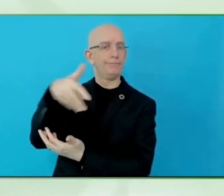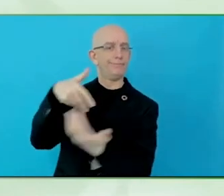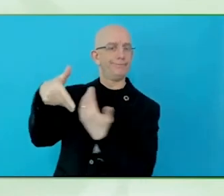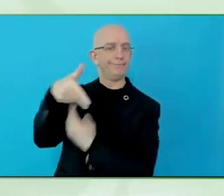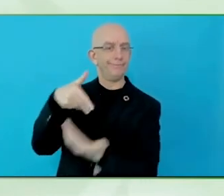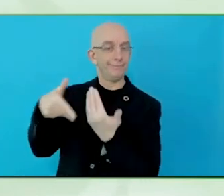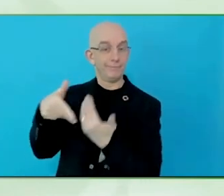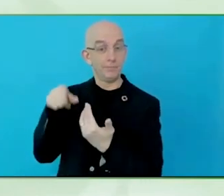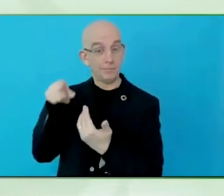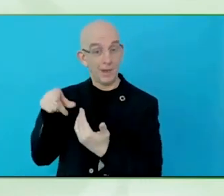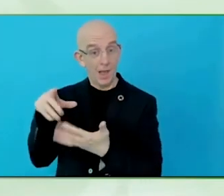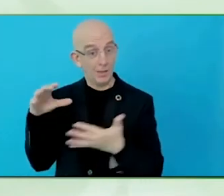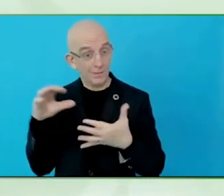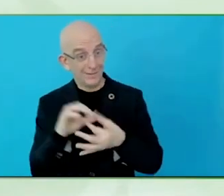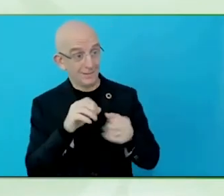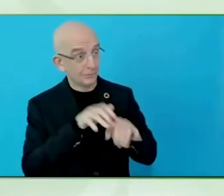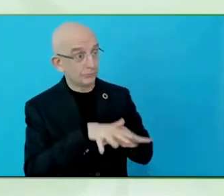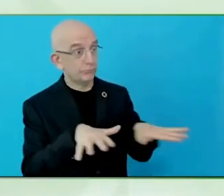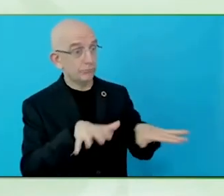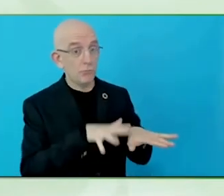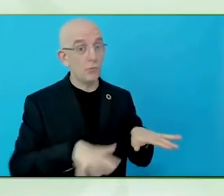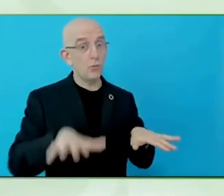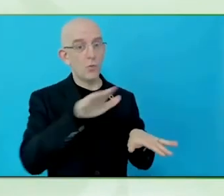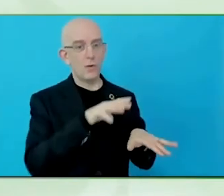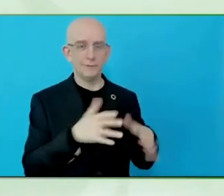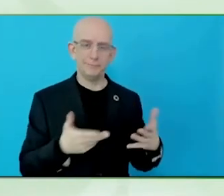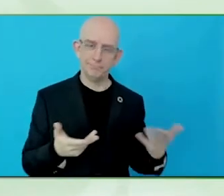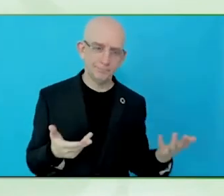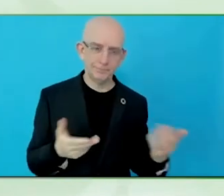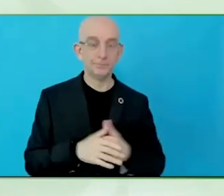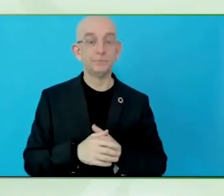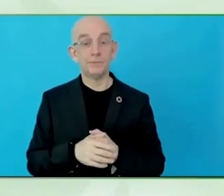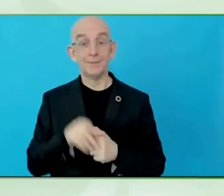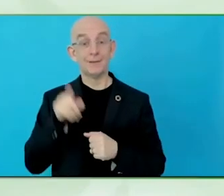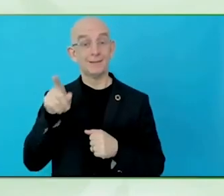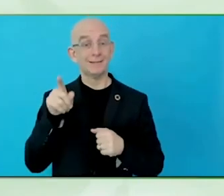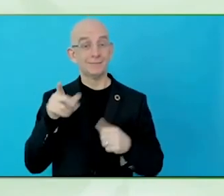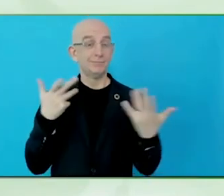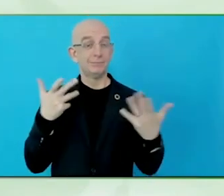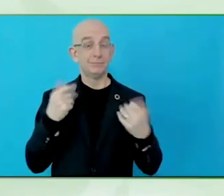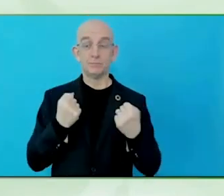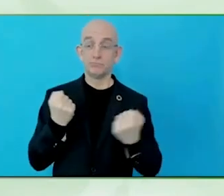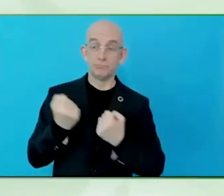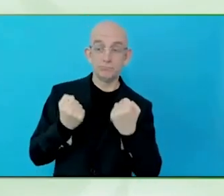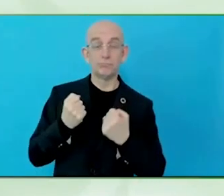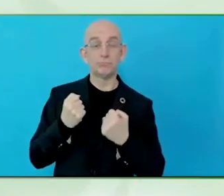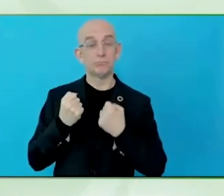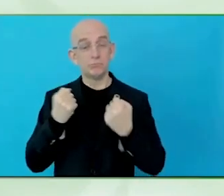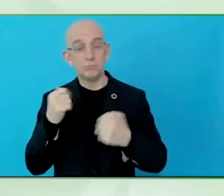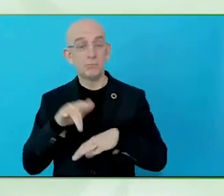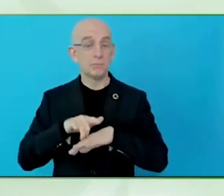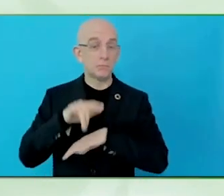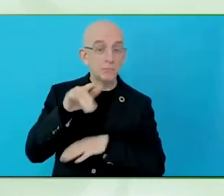disabilities on the ground. I understand that the businesses have their own challenges of not implementing accessibility.